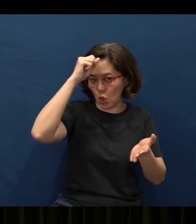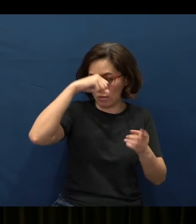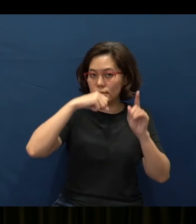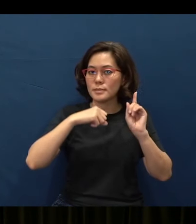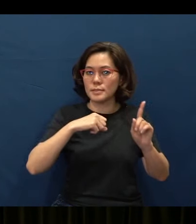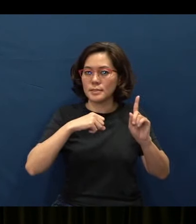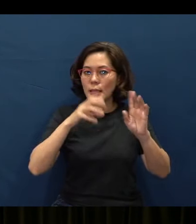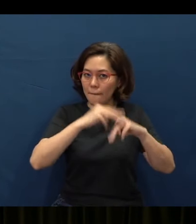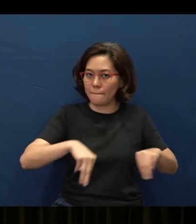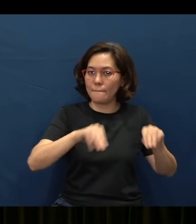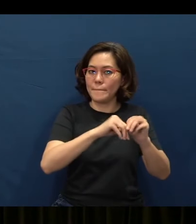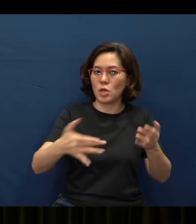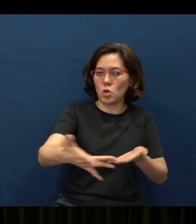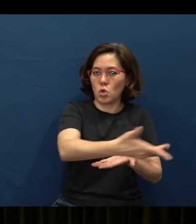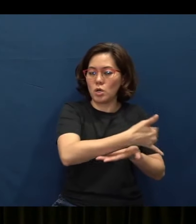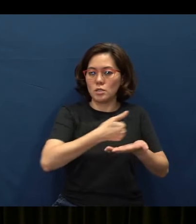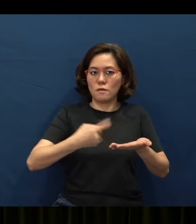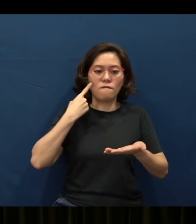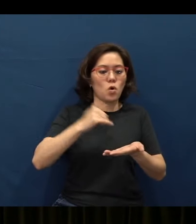the main collector of all these proverbs.